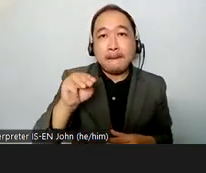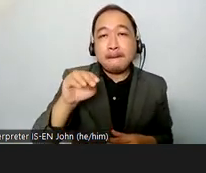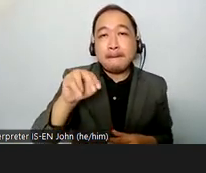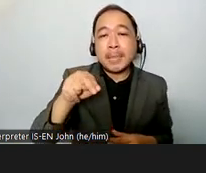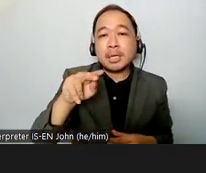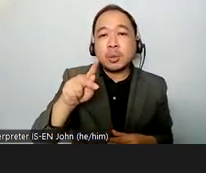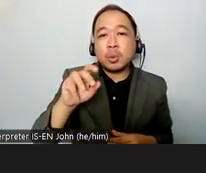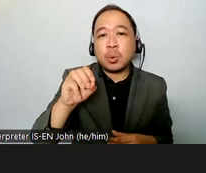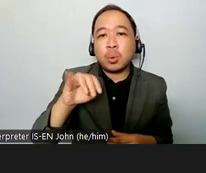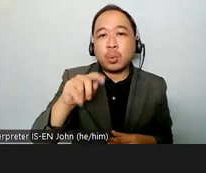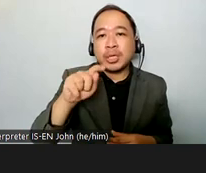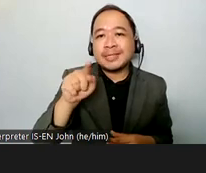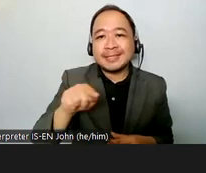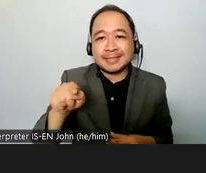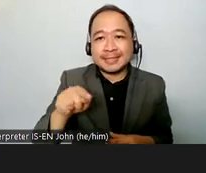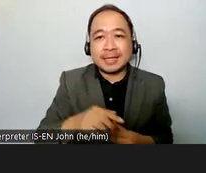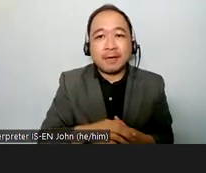indonesia and nadiya haddad from